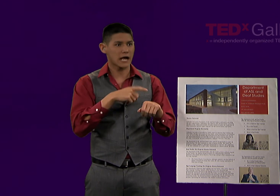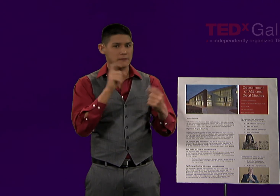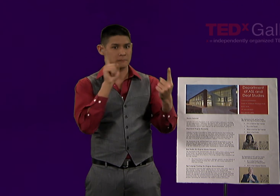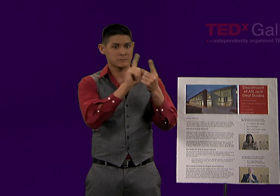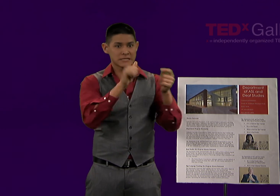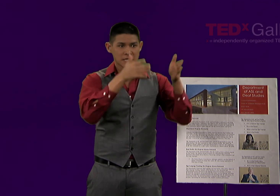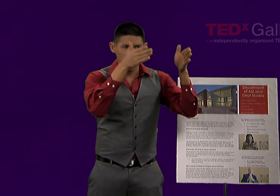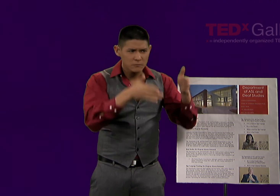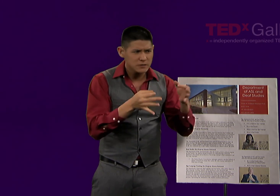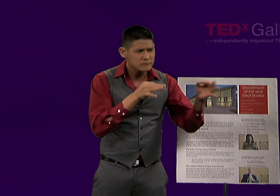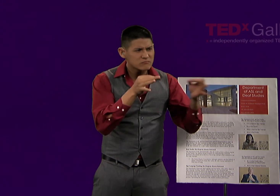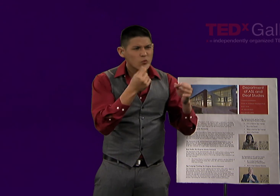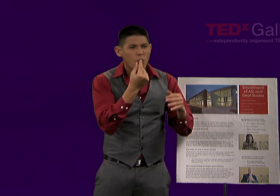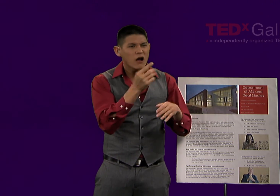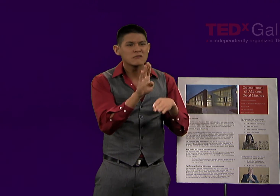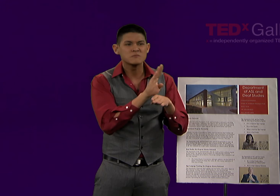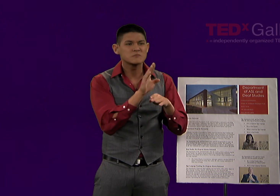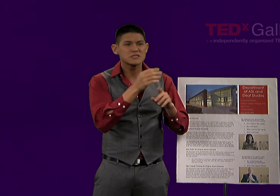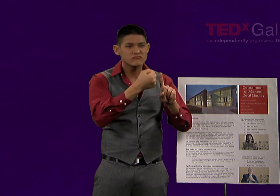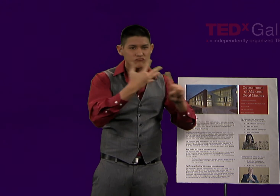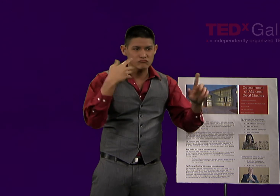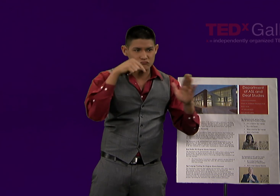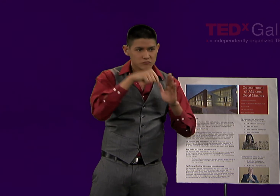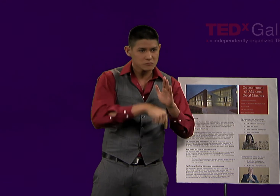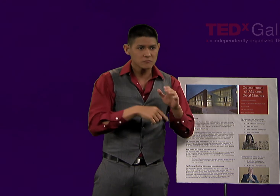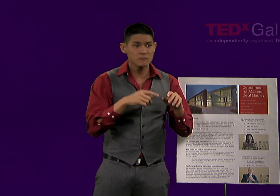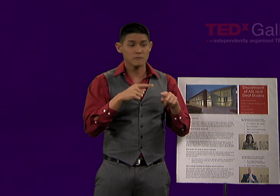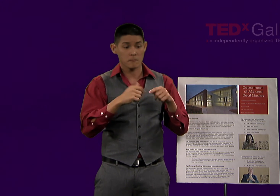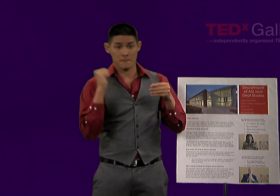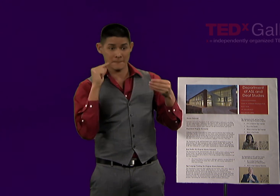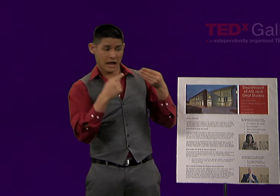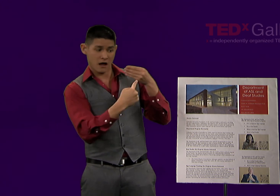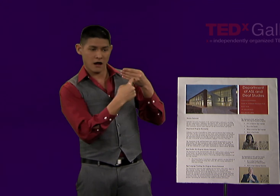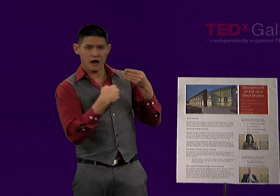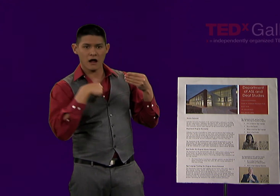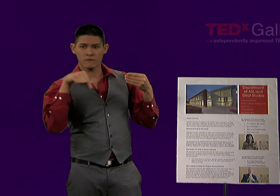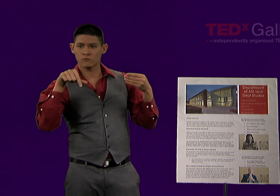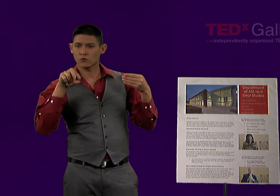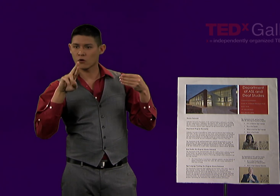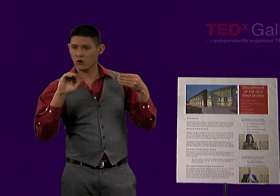to every potential person that you hand out your card to what your business is about and what you do.